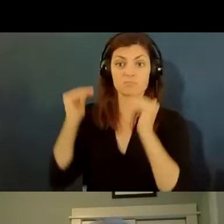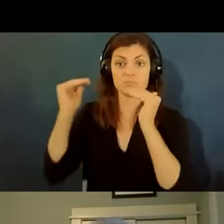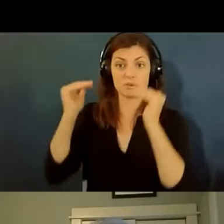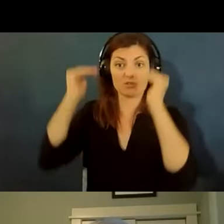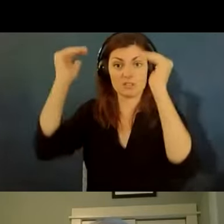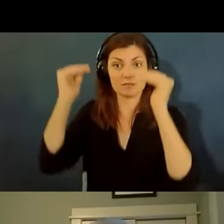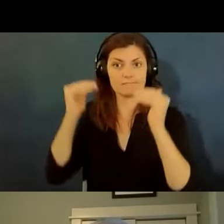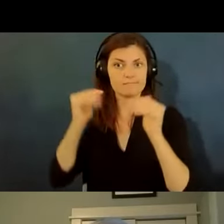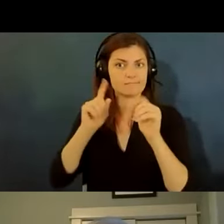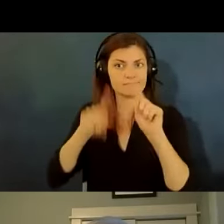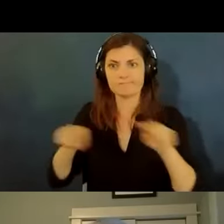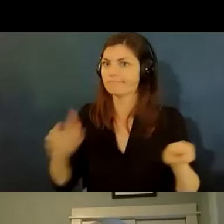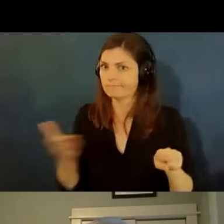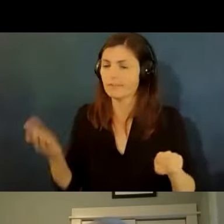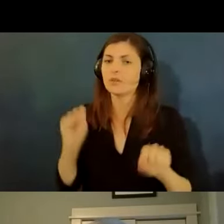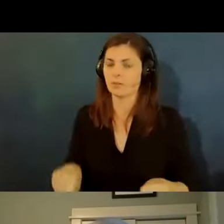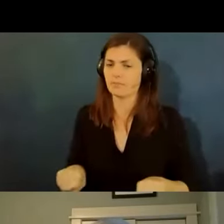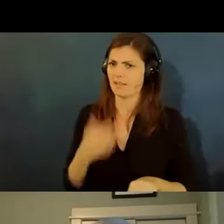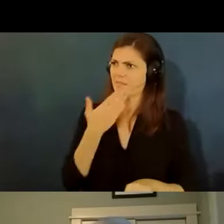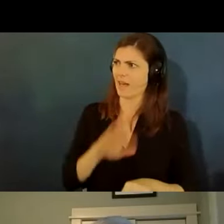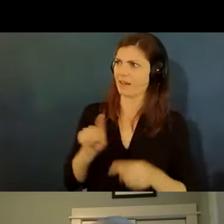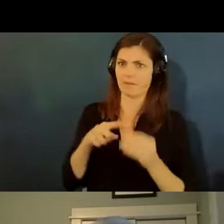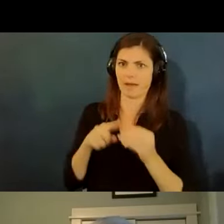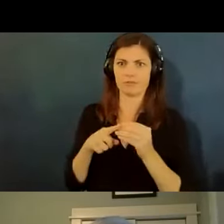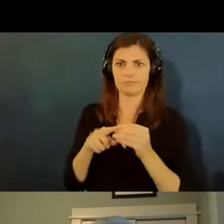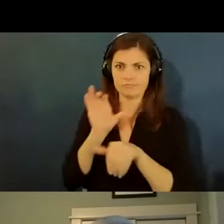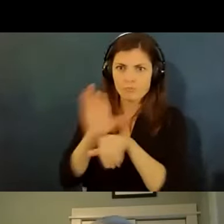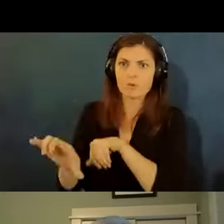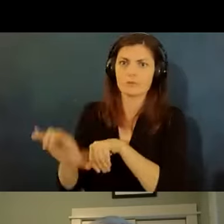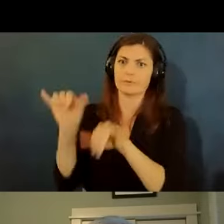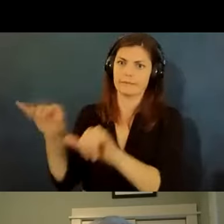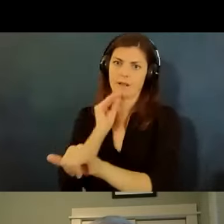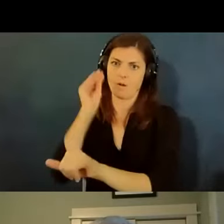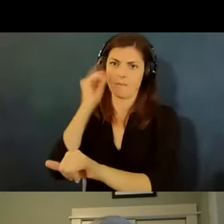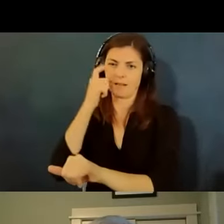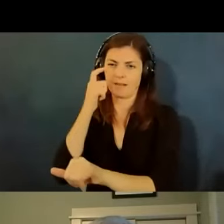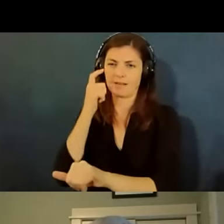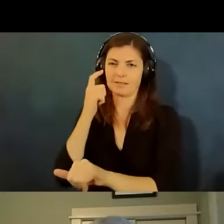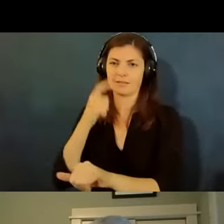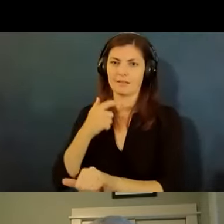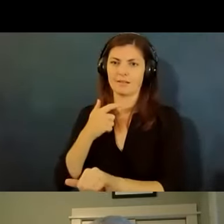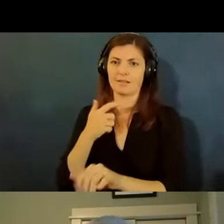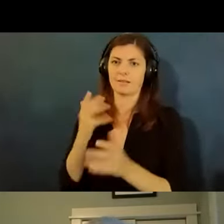things that are wrong with forcing someone to work from home because of a protected classification